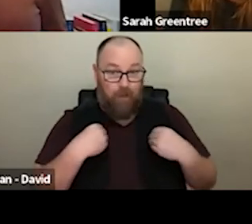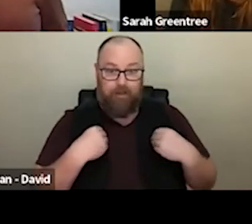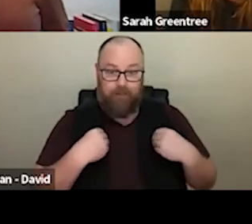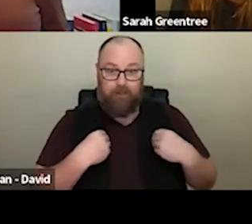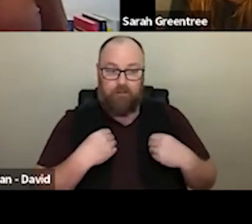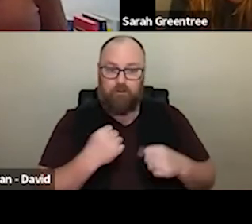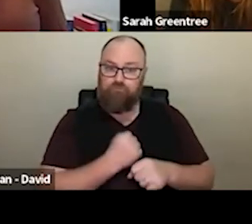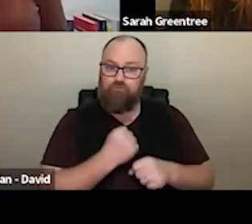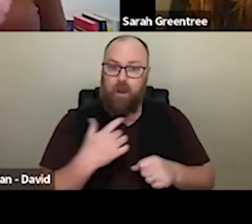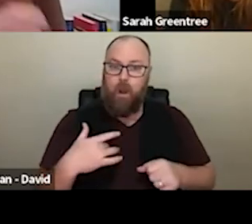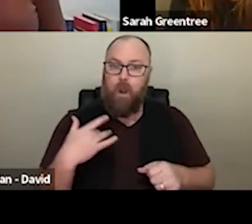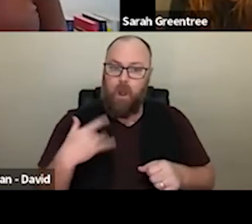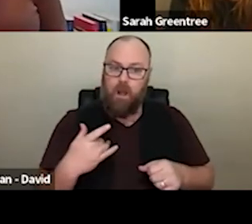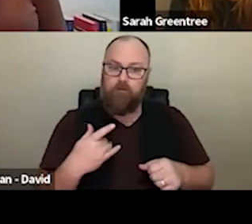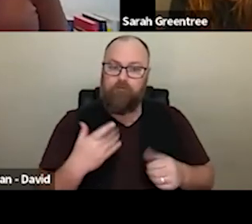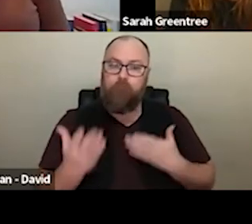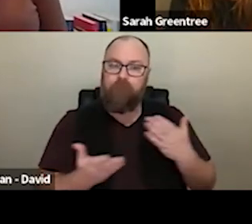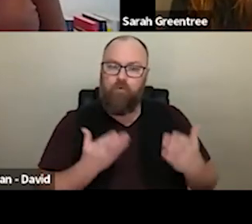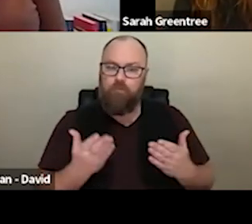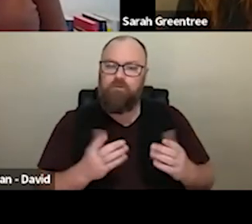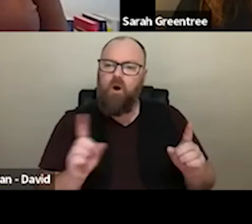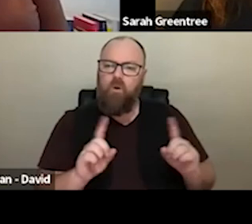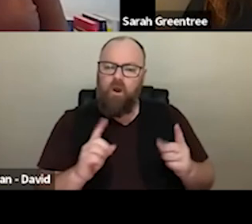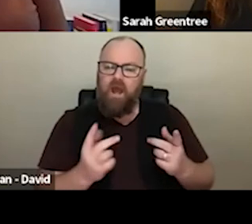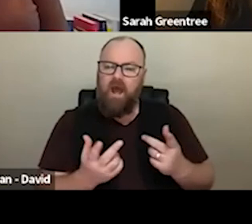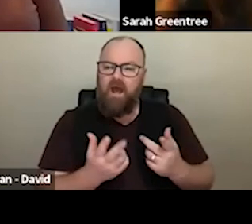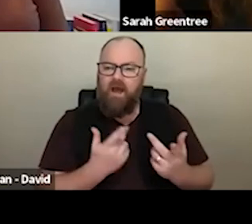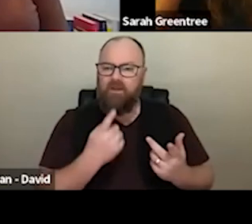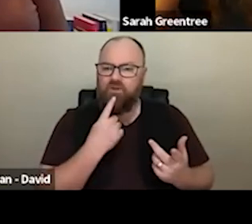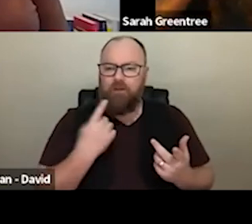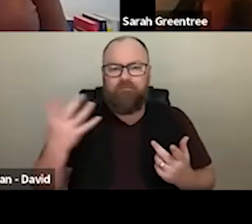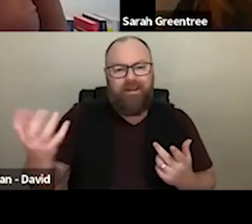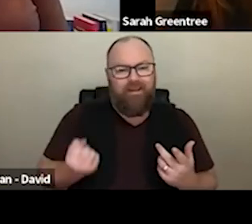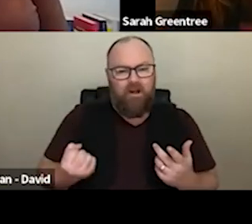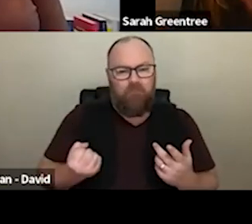streams of income would you expect to see for a